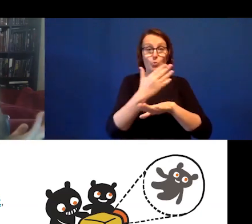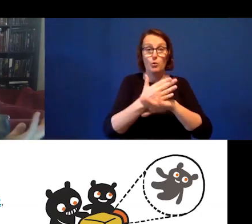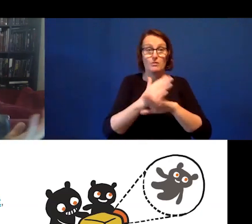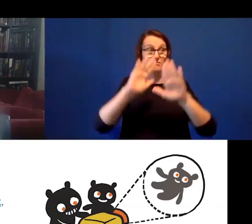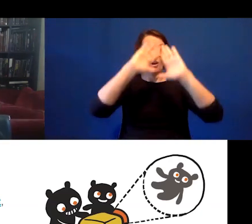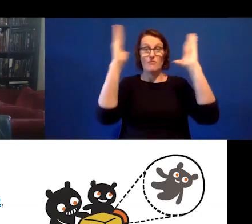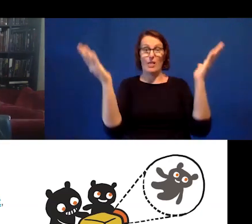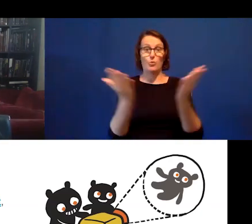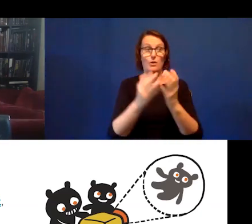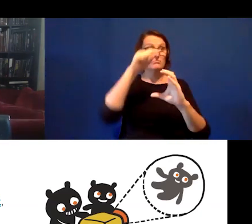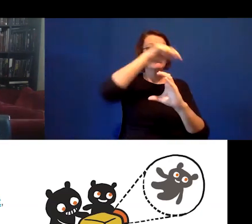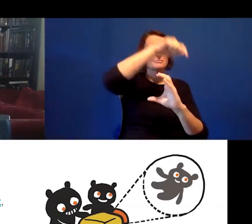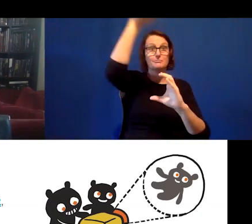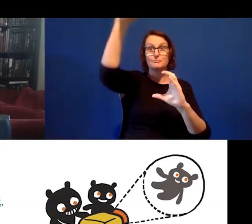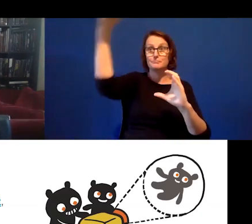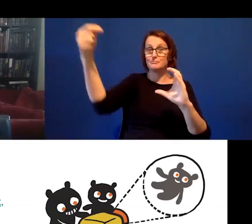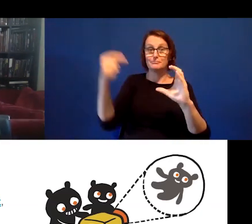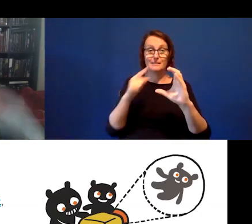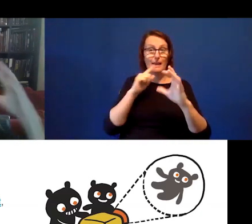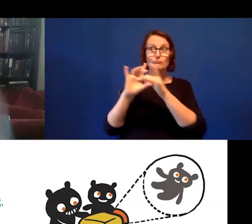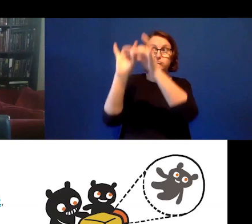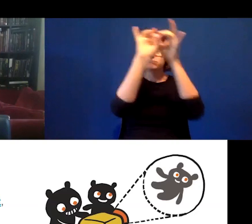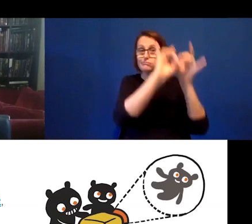(LAUGHS With creative, you were work with urban